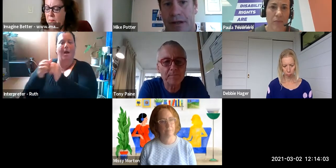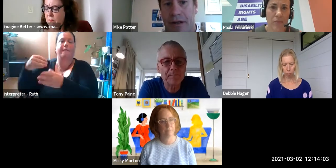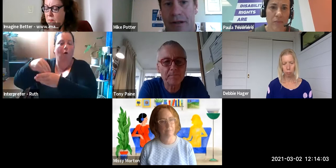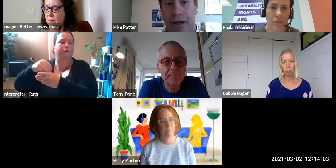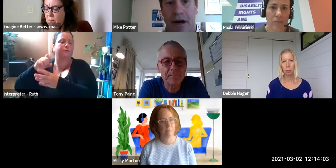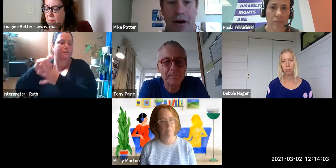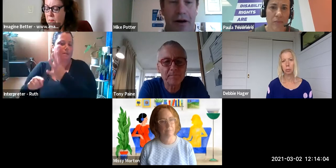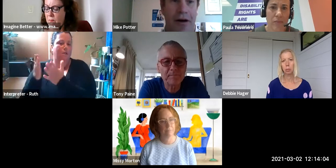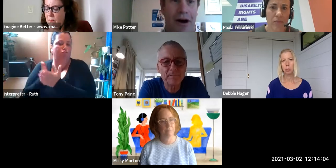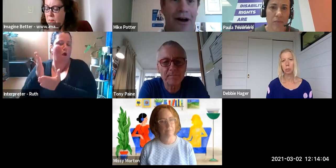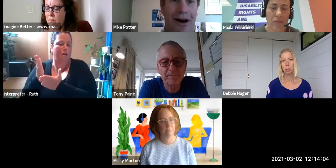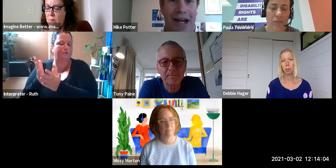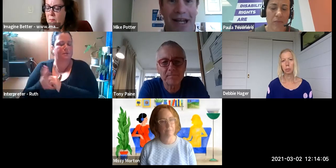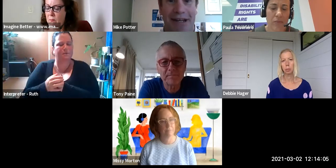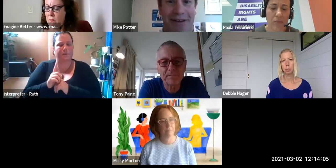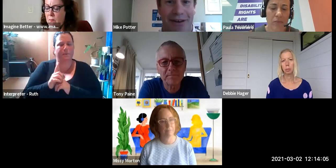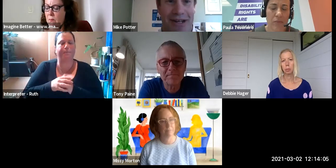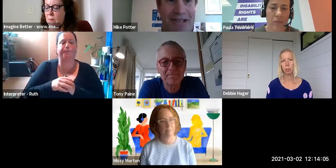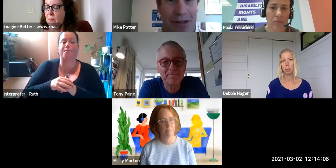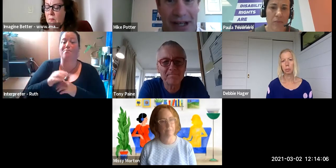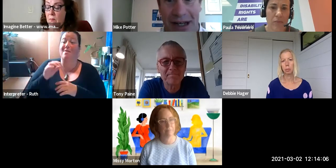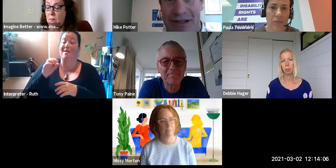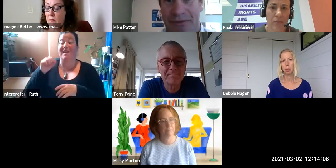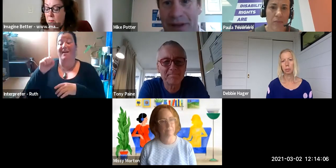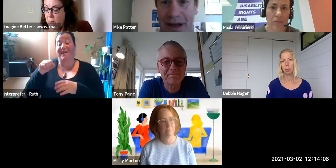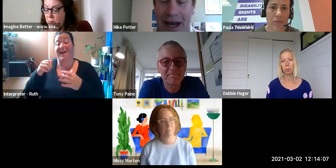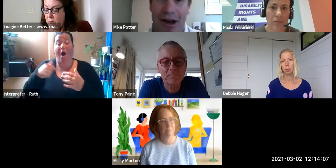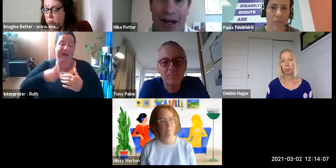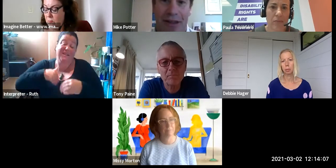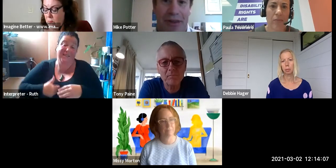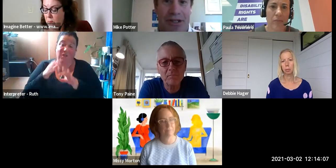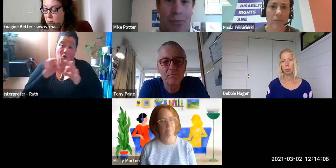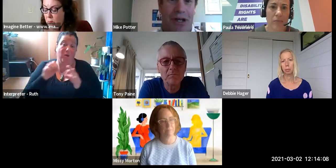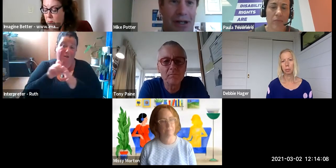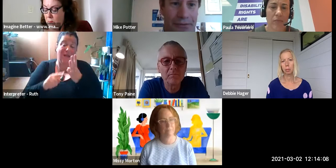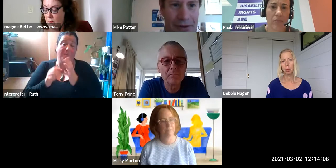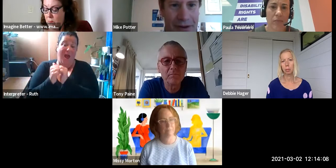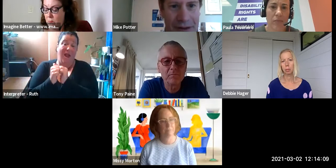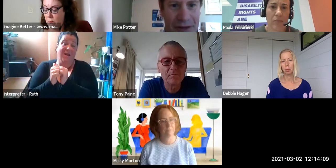[Mike Potter] Yeah I need non-disabled allies and I need them at the top of the cliff, the